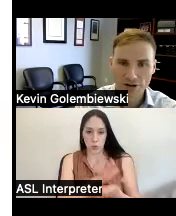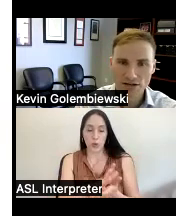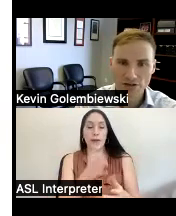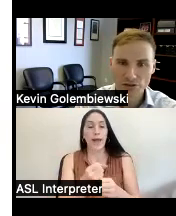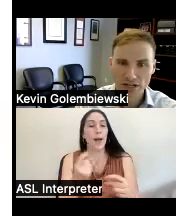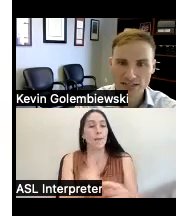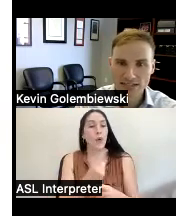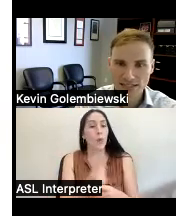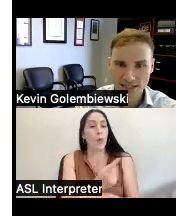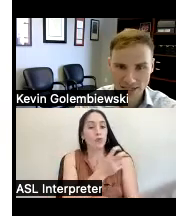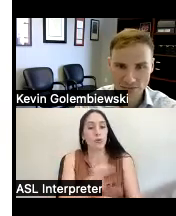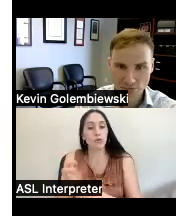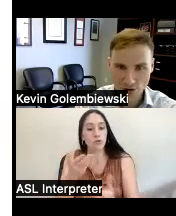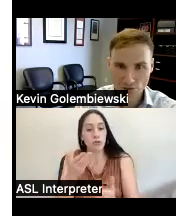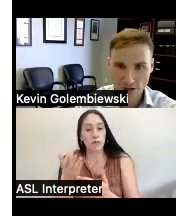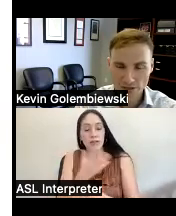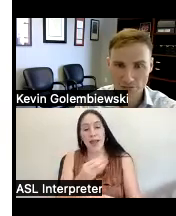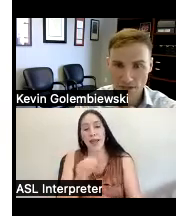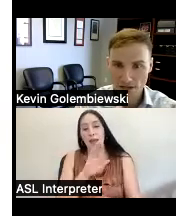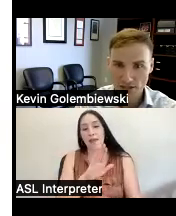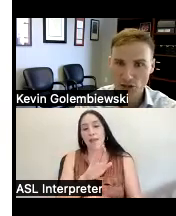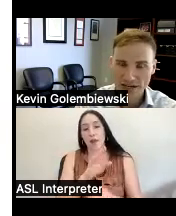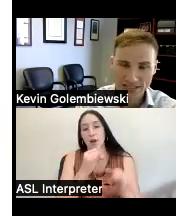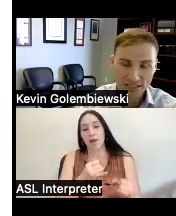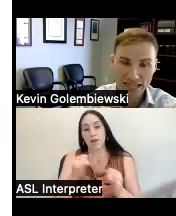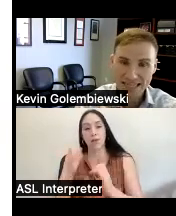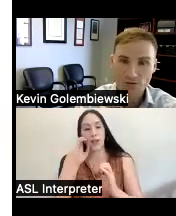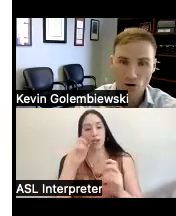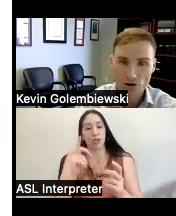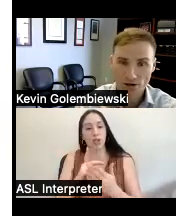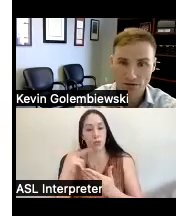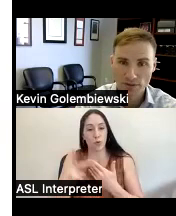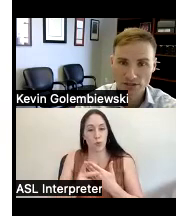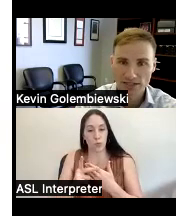their individualized education programs because transition is a part of special